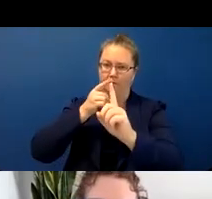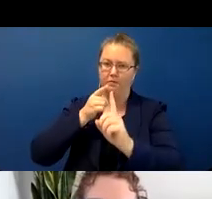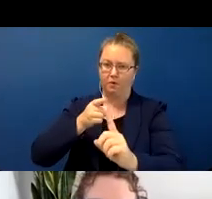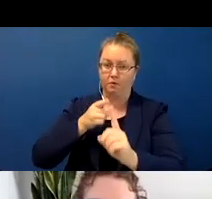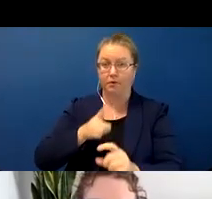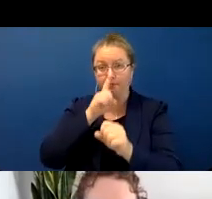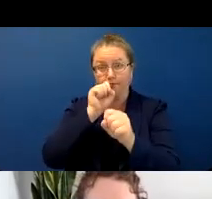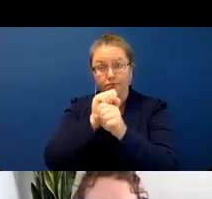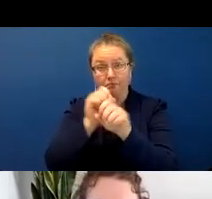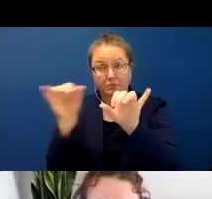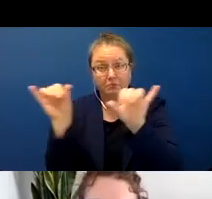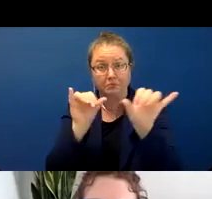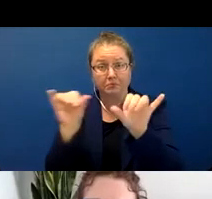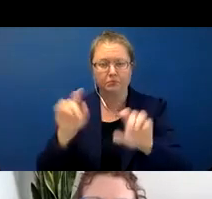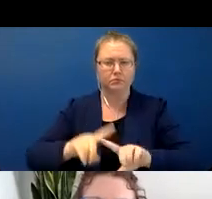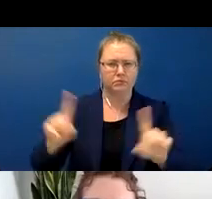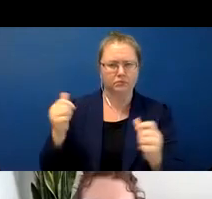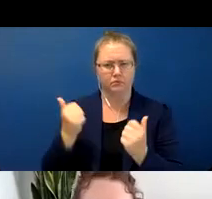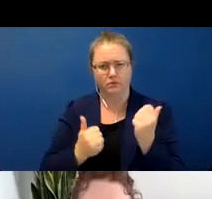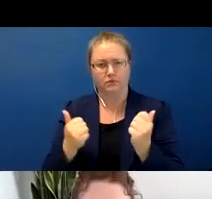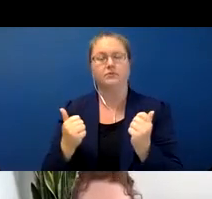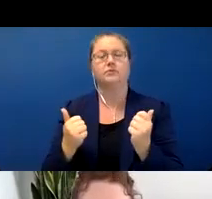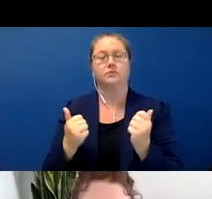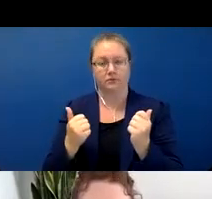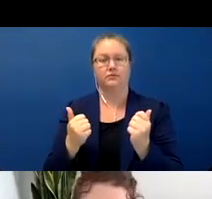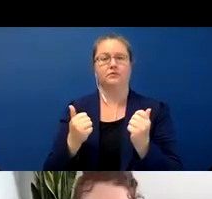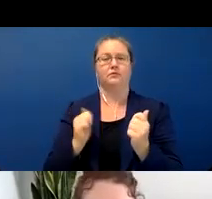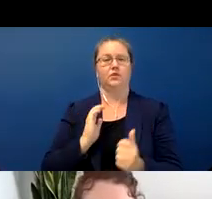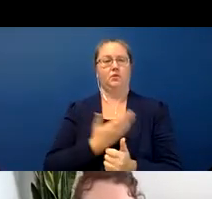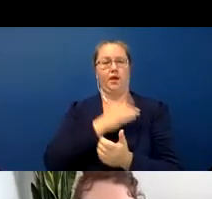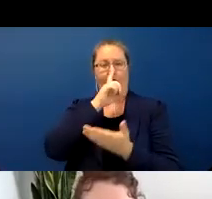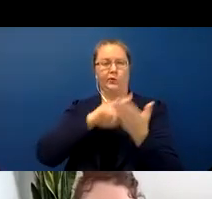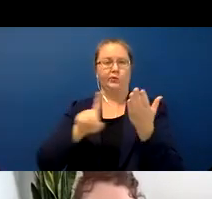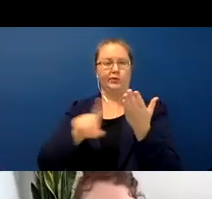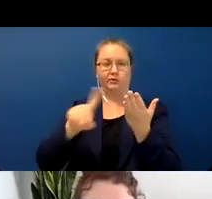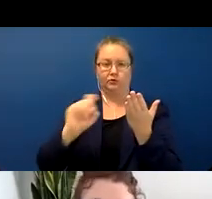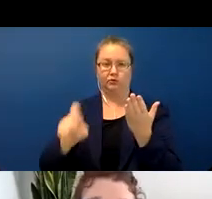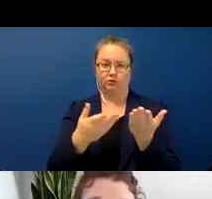or different. So this is kind of our research question for the day. Are the classificatory